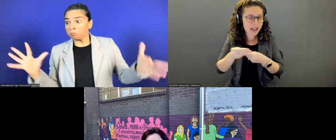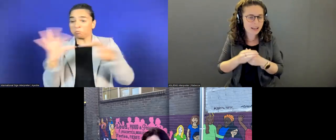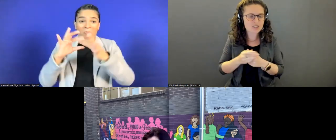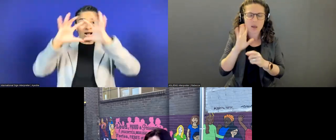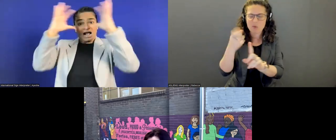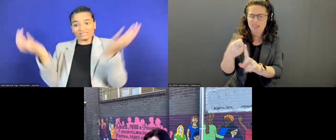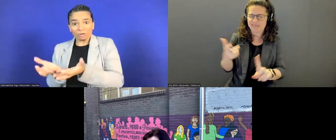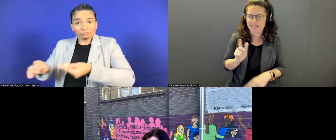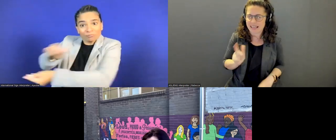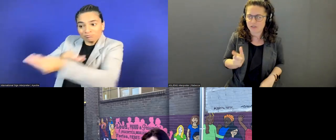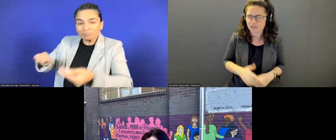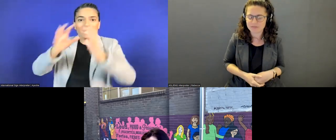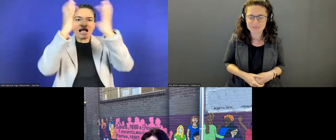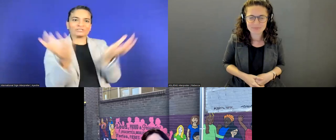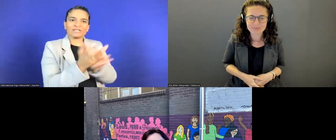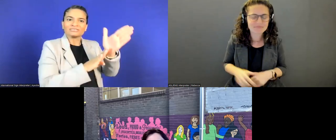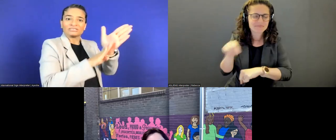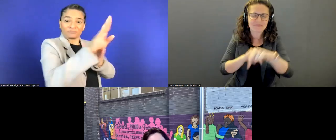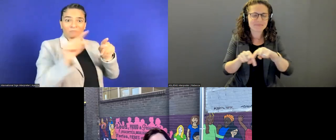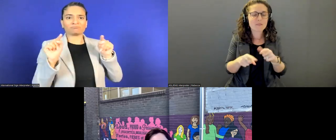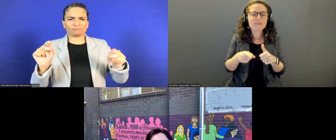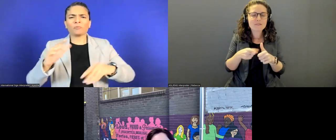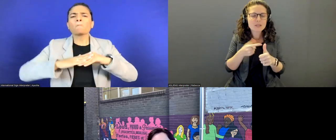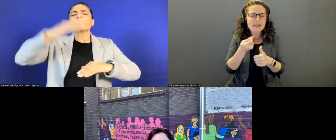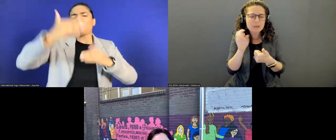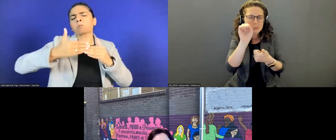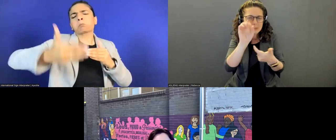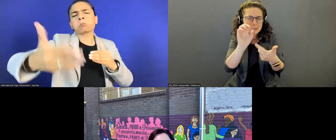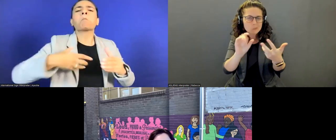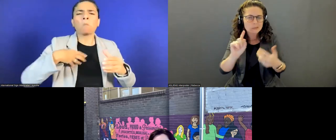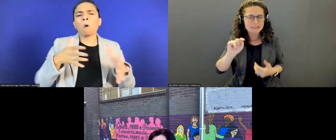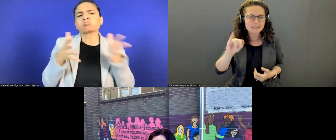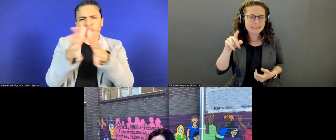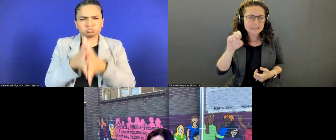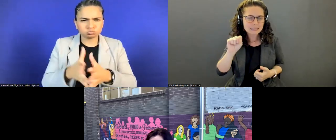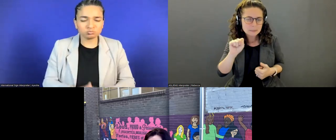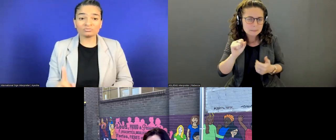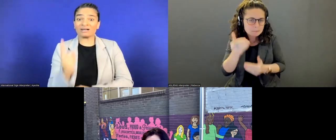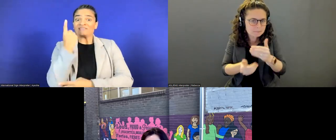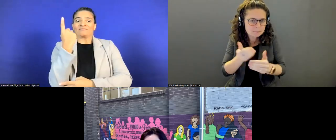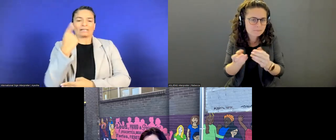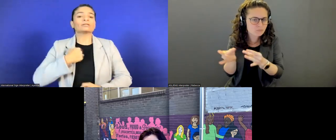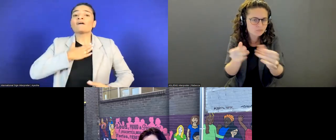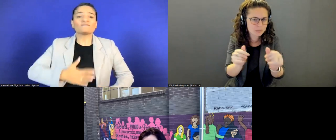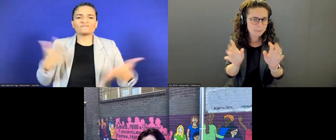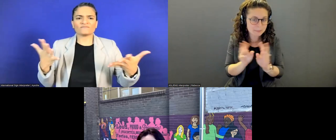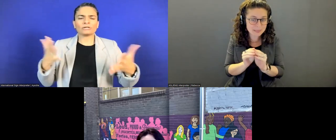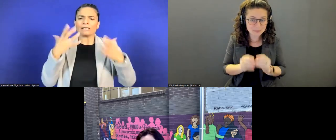But, first, I'm going to share a few housekeeping tips so we can have a smooth event here.